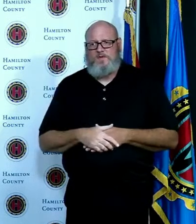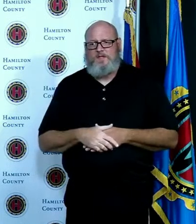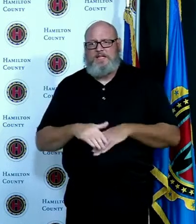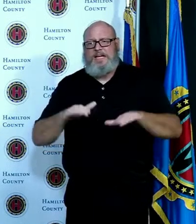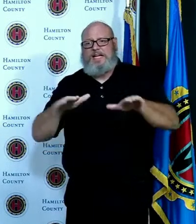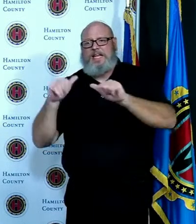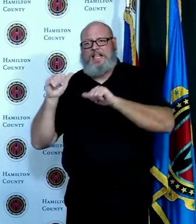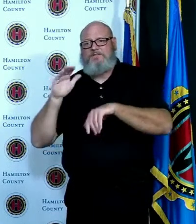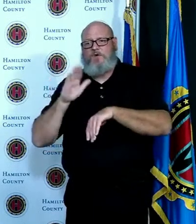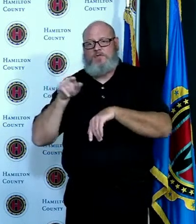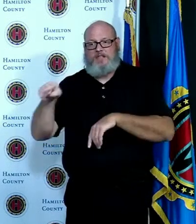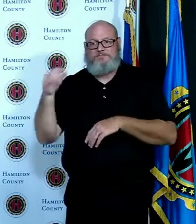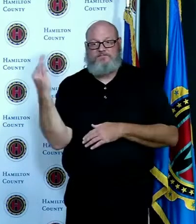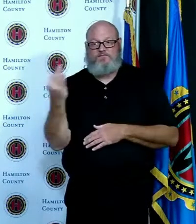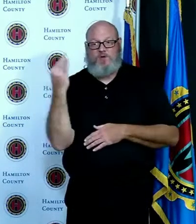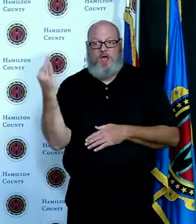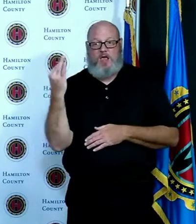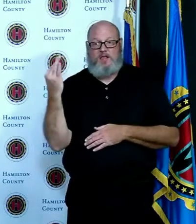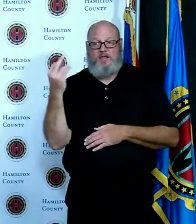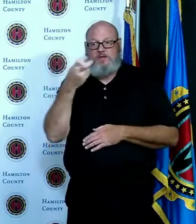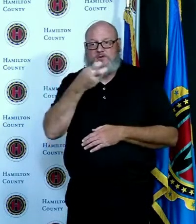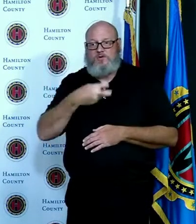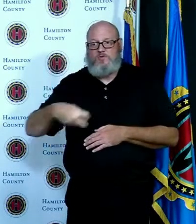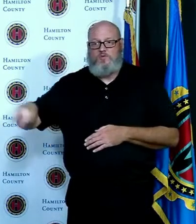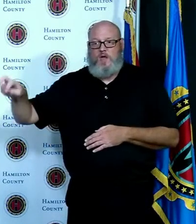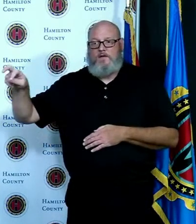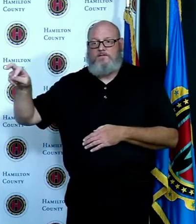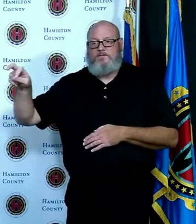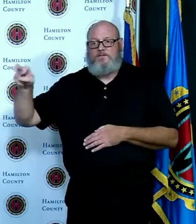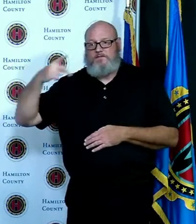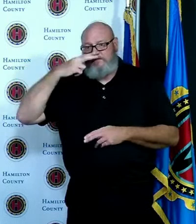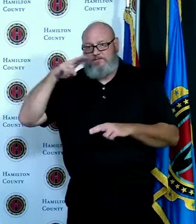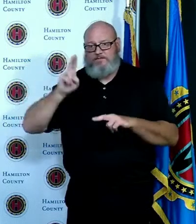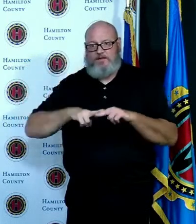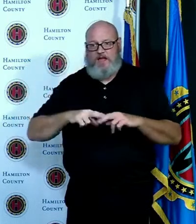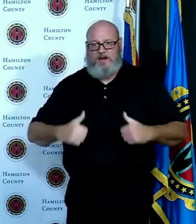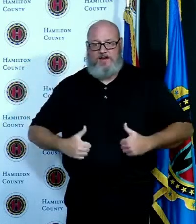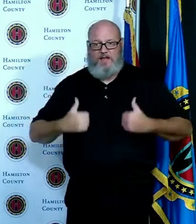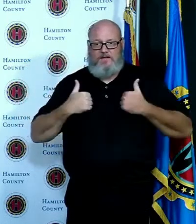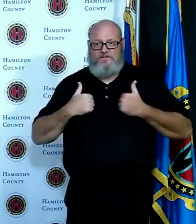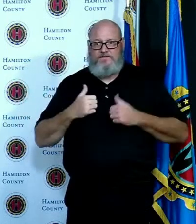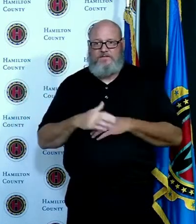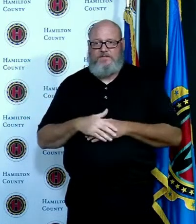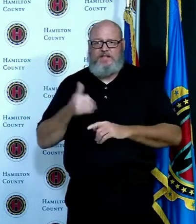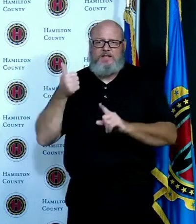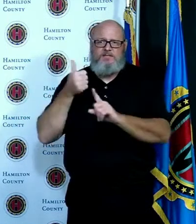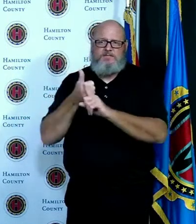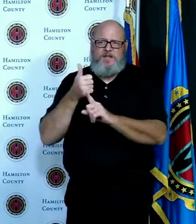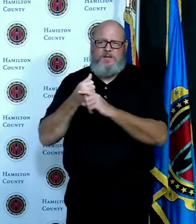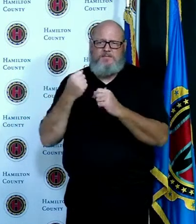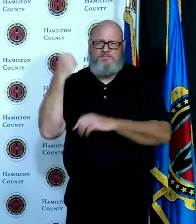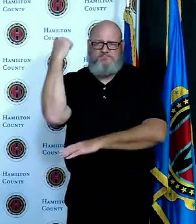for a different venture and Jay has been a stalwart in the the crew of folks that follow